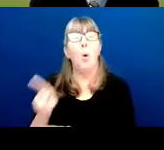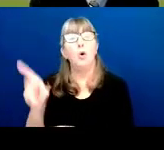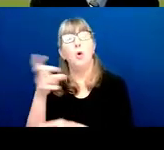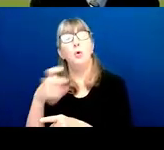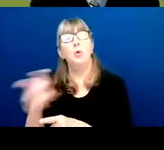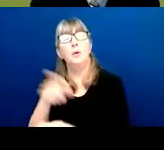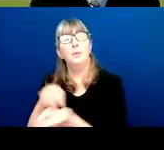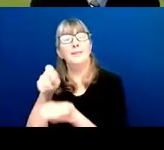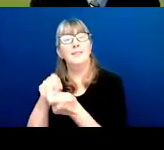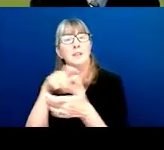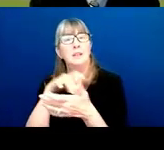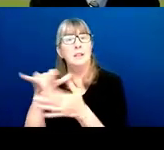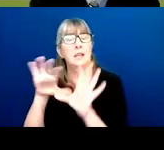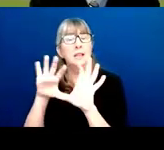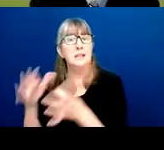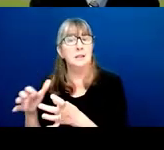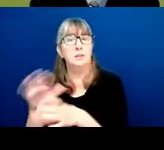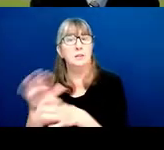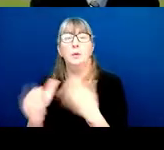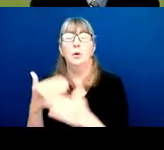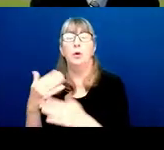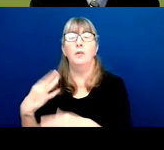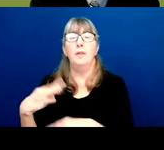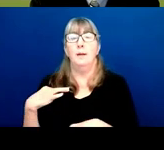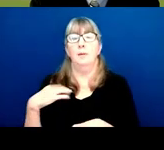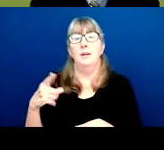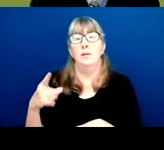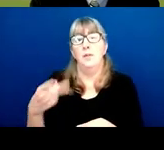but all of the applications to that PAR are clustered together.